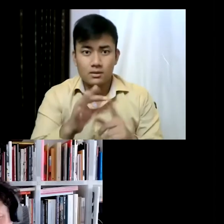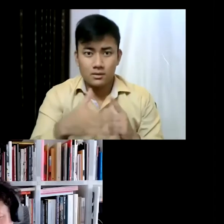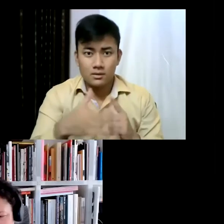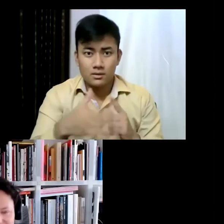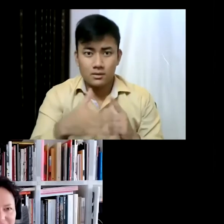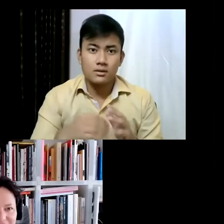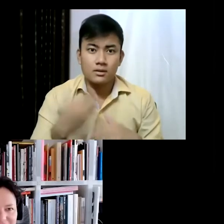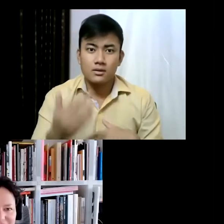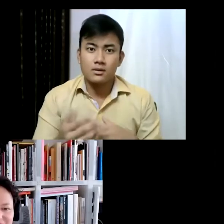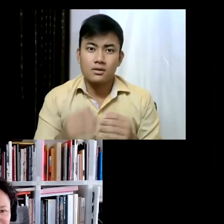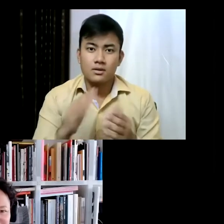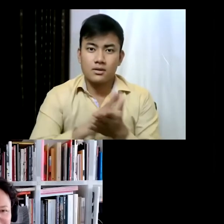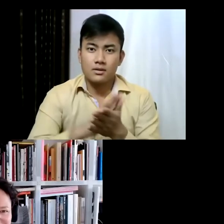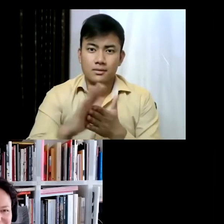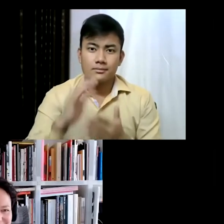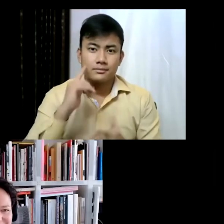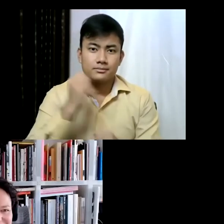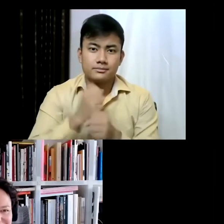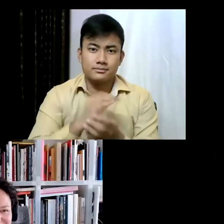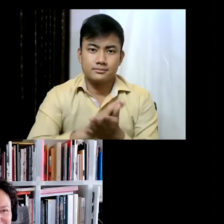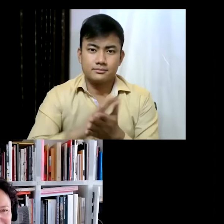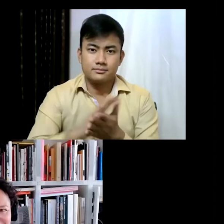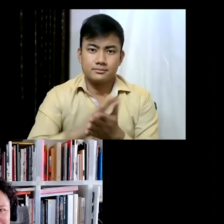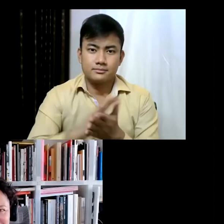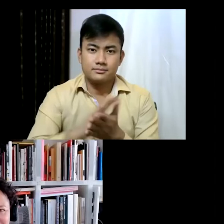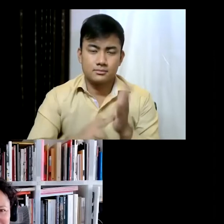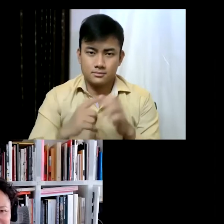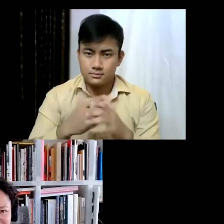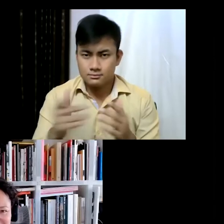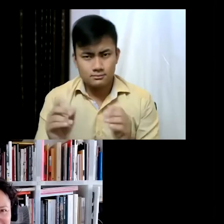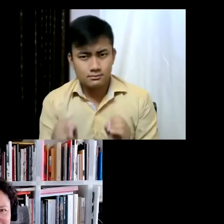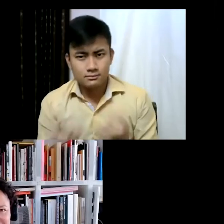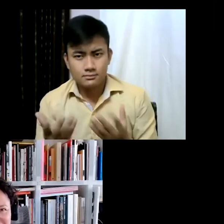High Line, which seems to have an extraordinary number of things going on at the same time-